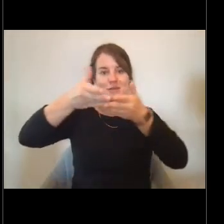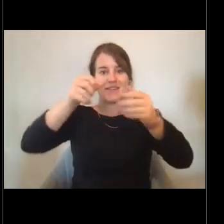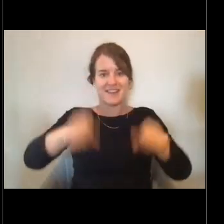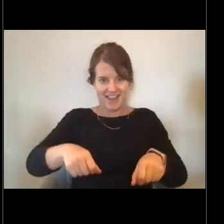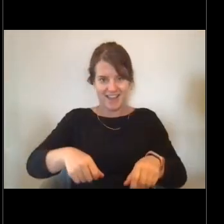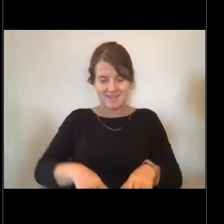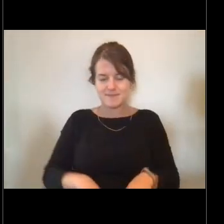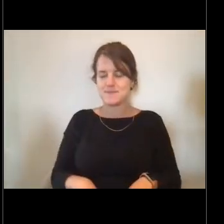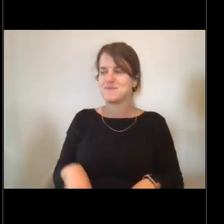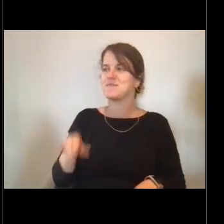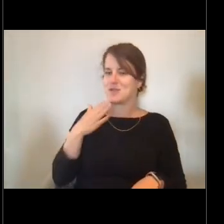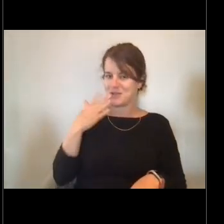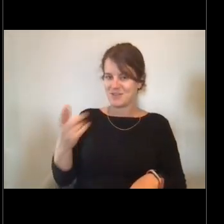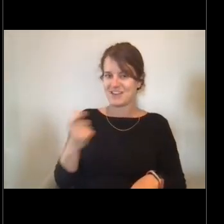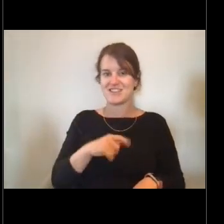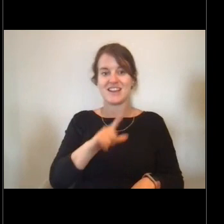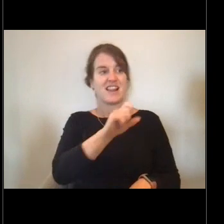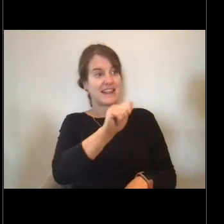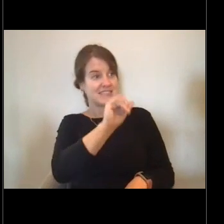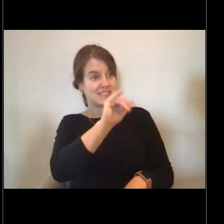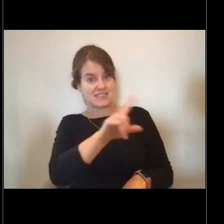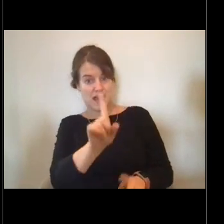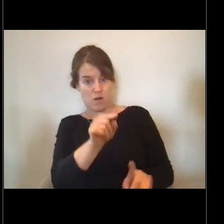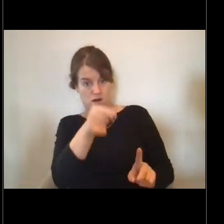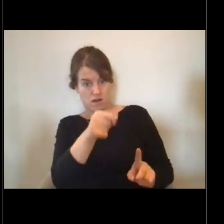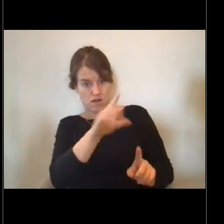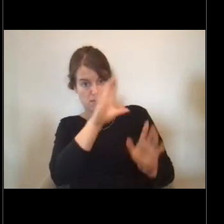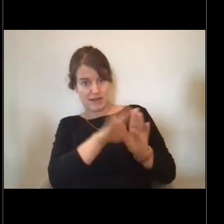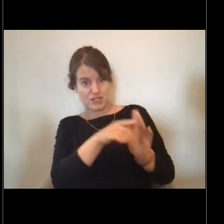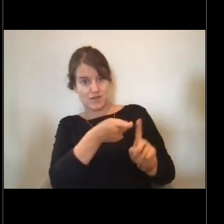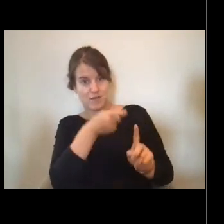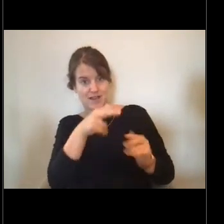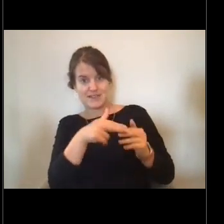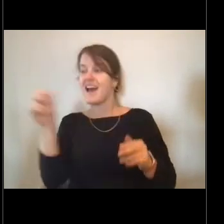in the picture on the slide here? Yes.